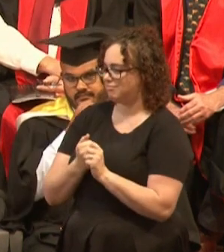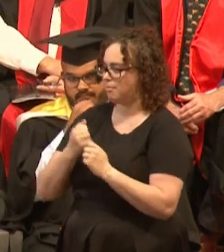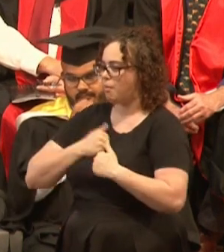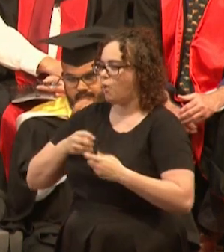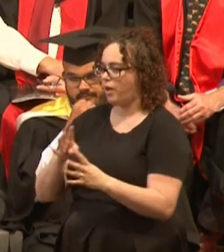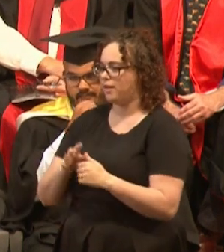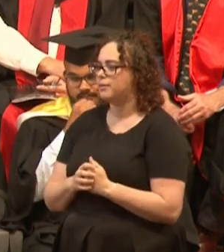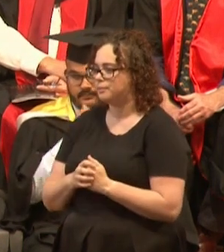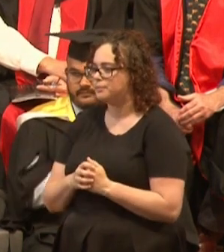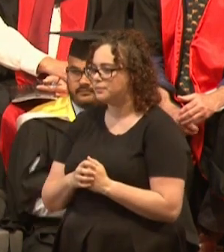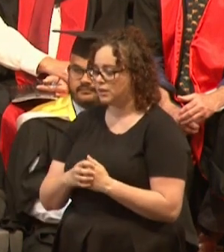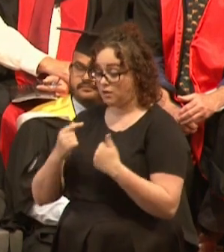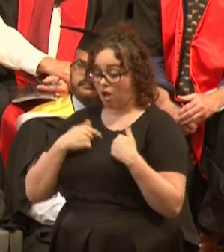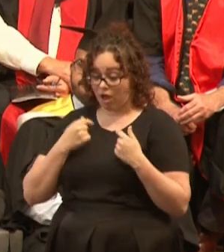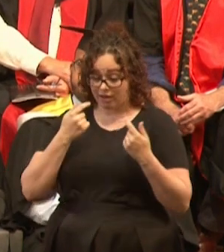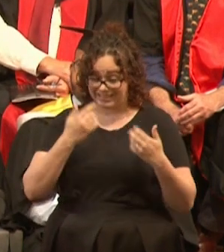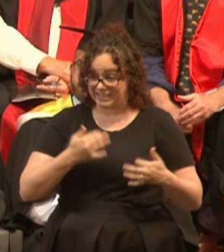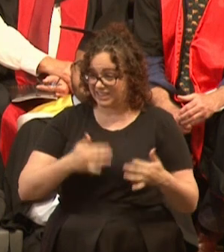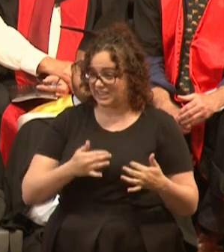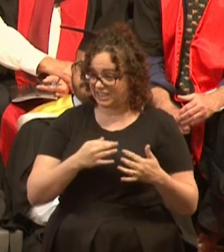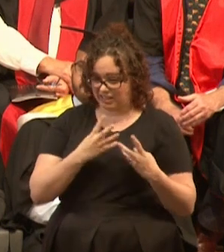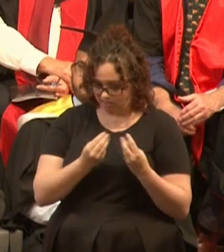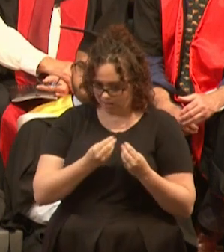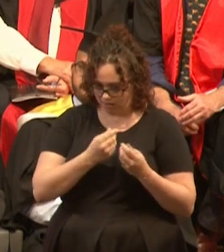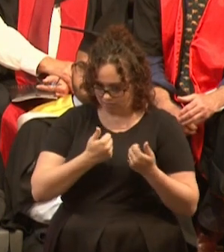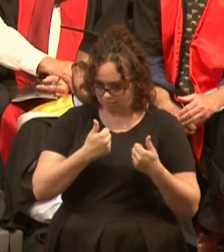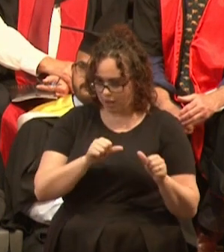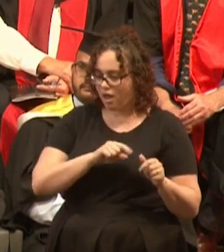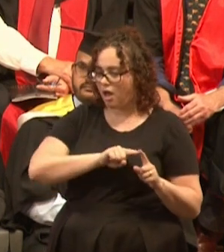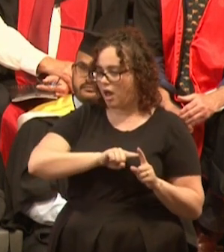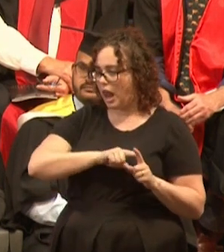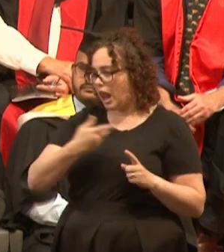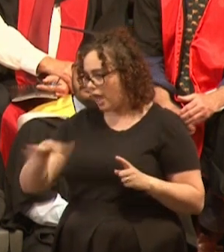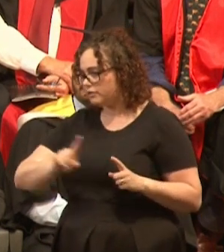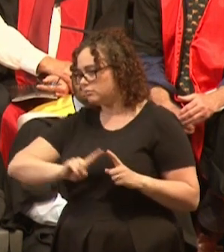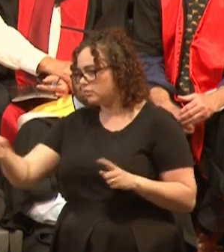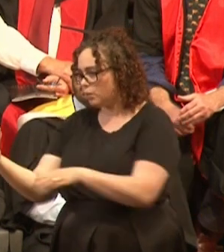I returned to UWA and completed a PhD at the School of Plant Biology,